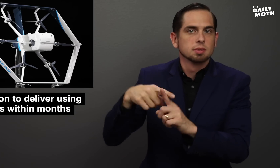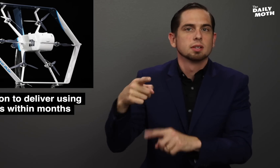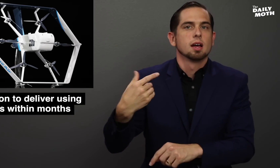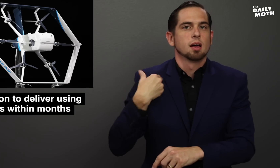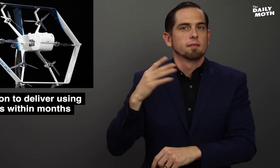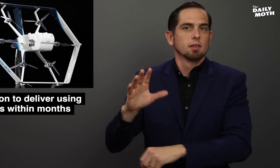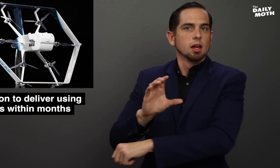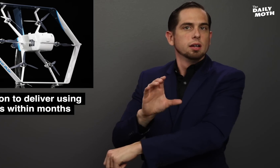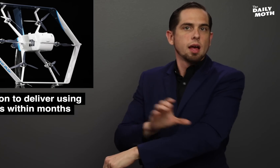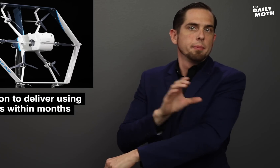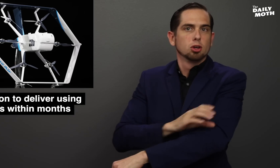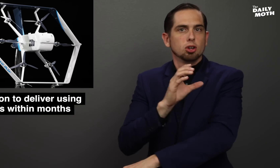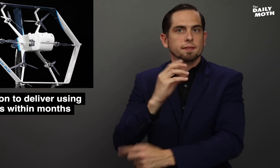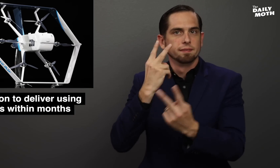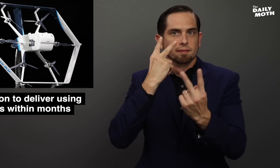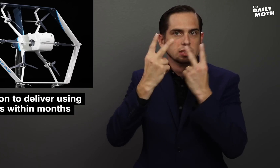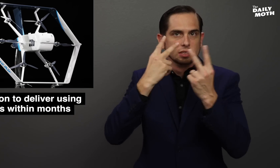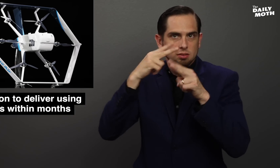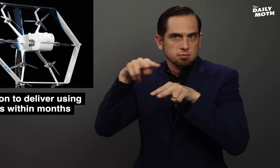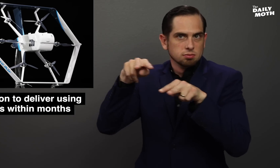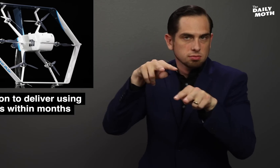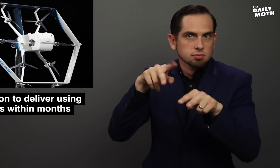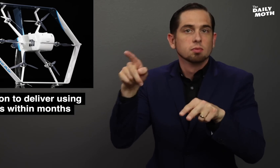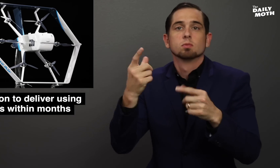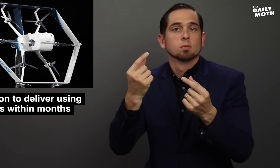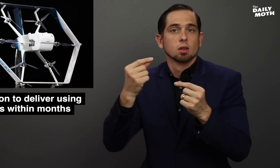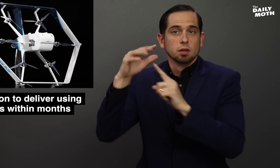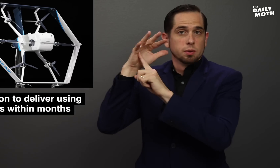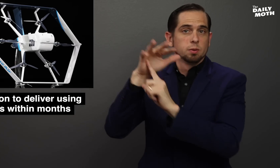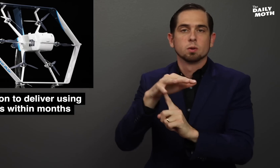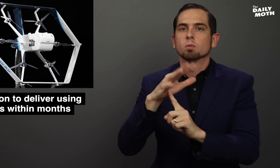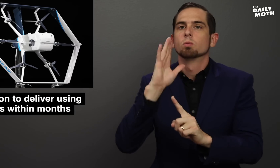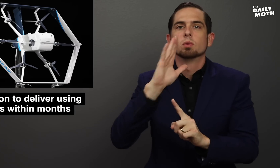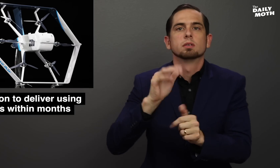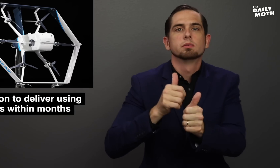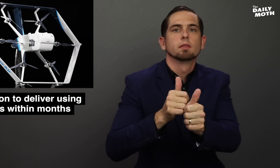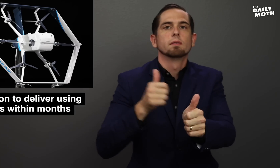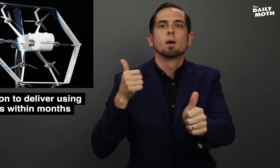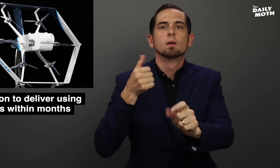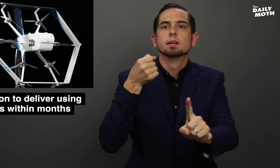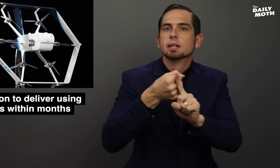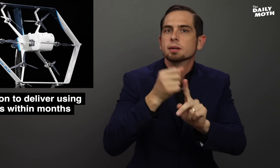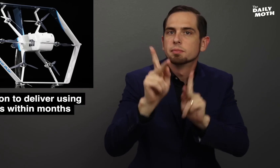has computer-vision to guide it away from hitting